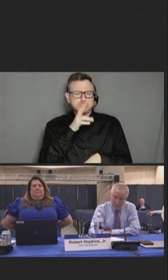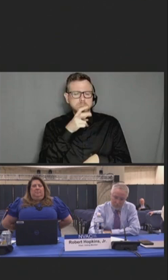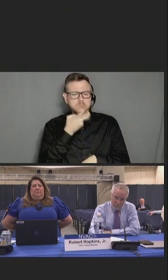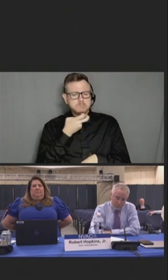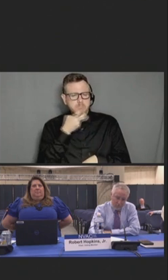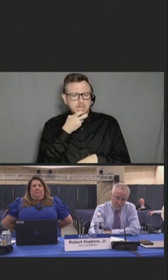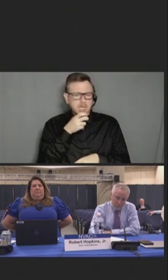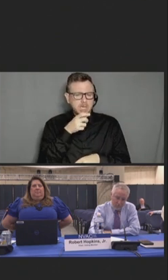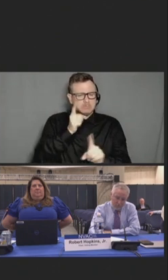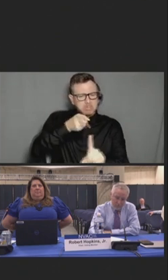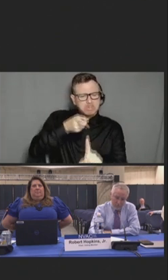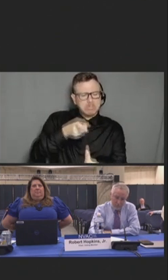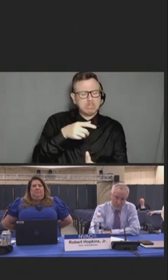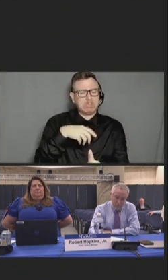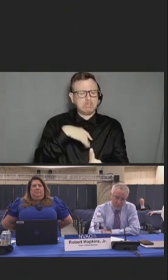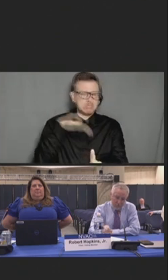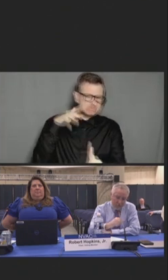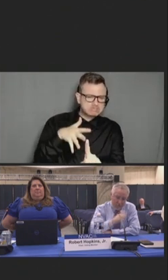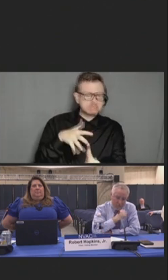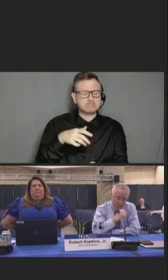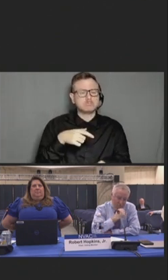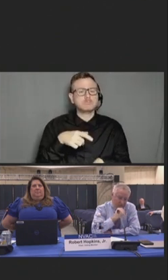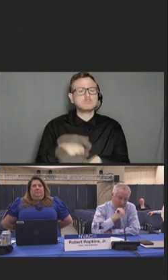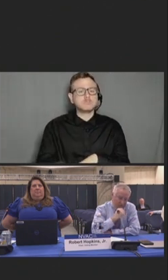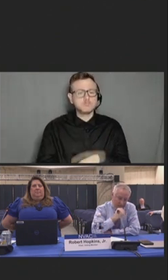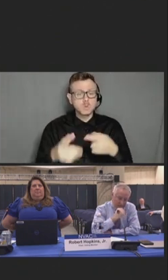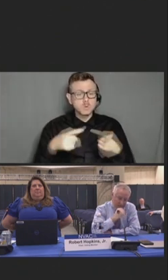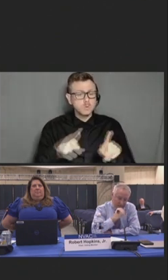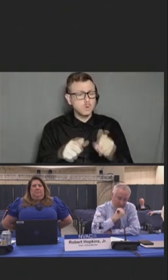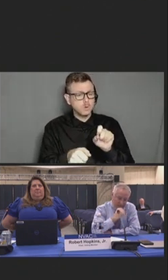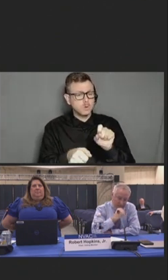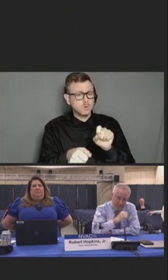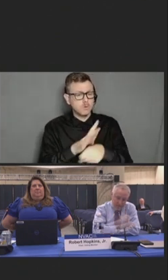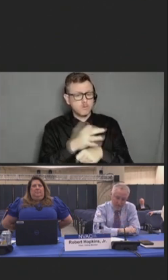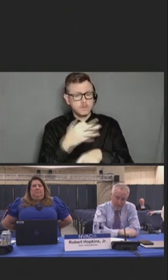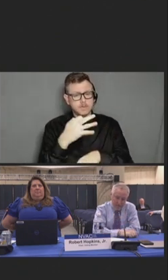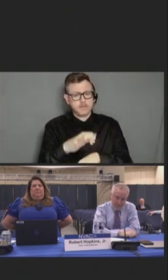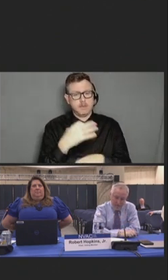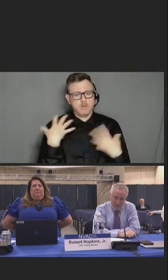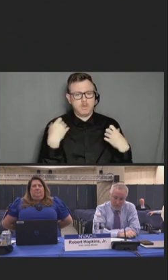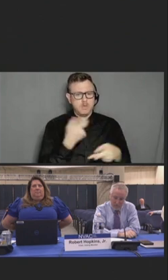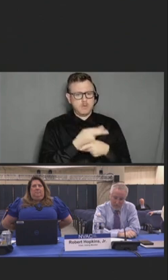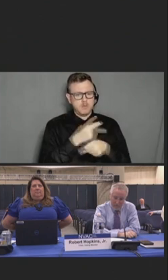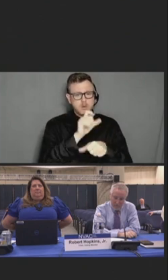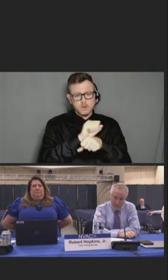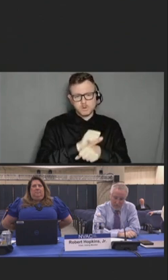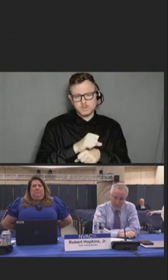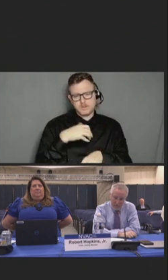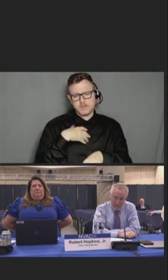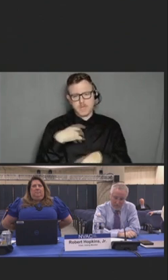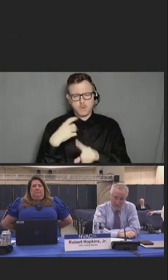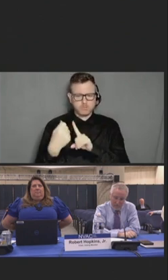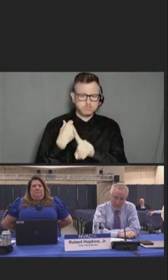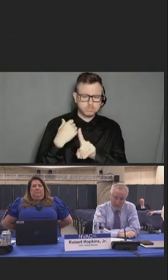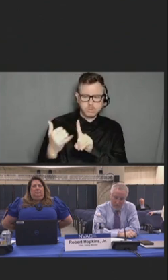Due to their increased risk of COVID-19 exposure at work, healthcare workers have reported being harassed and bullied.